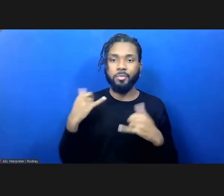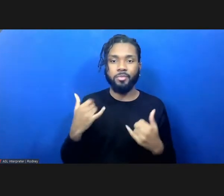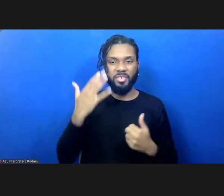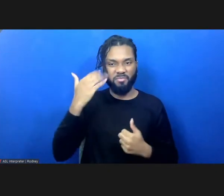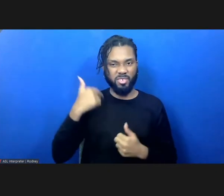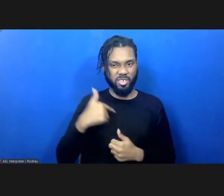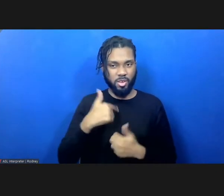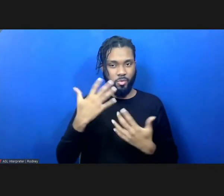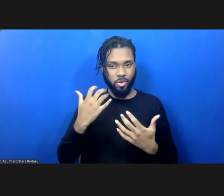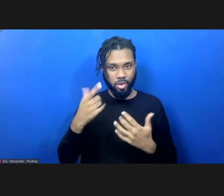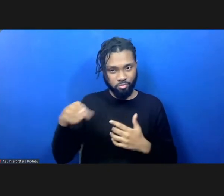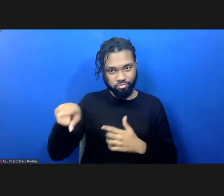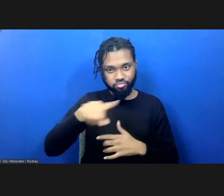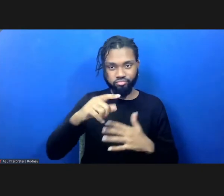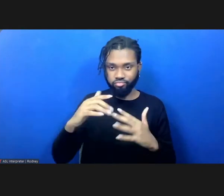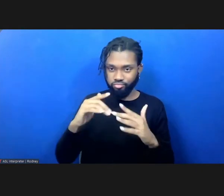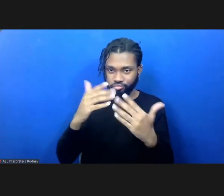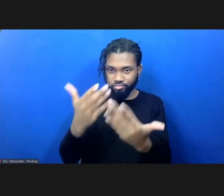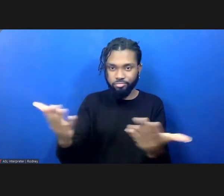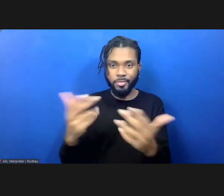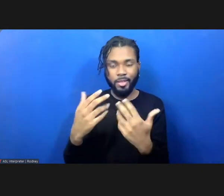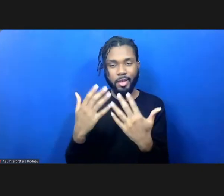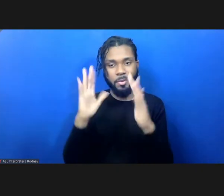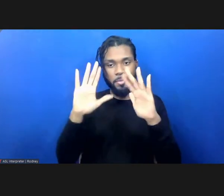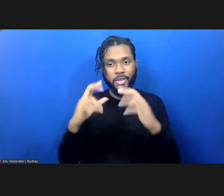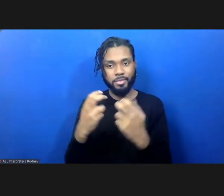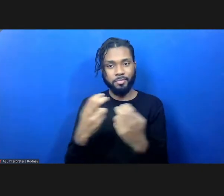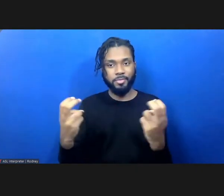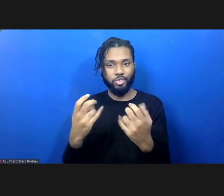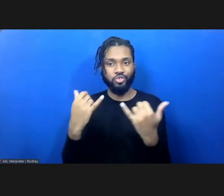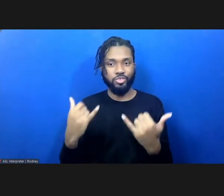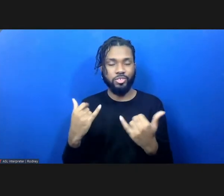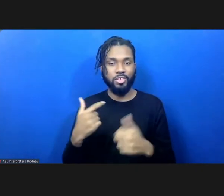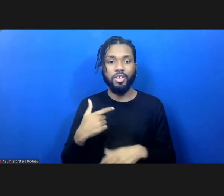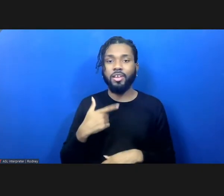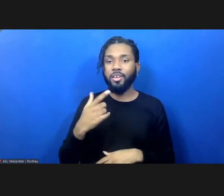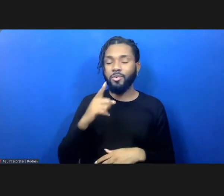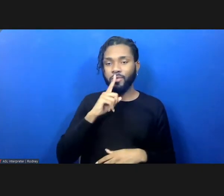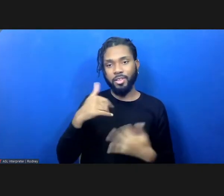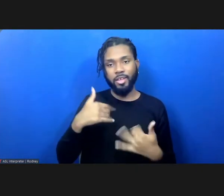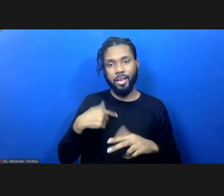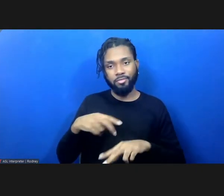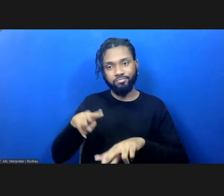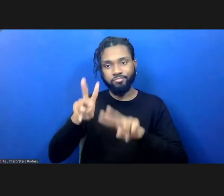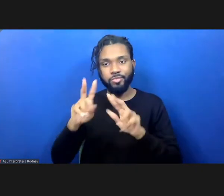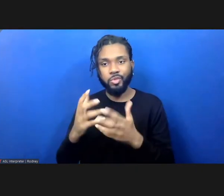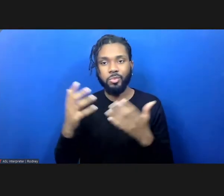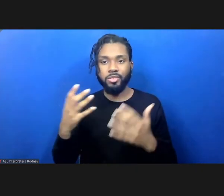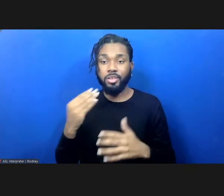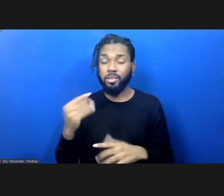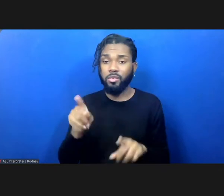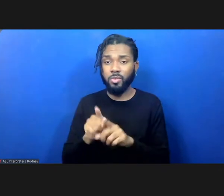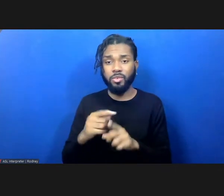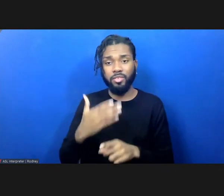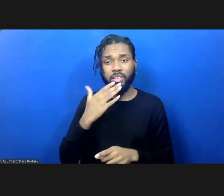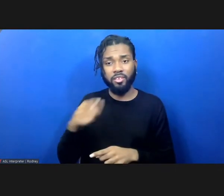hear from these amazing, amazing speakers that we have, who I admire so much, and thank you so much for participating today.